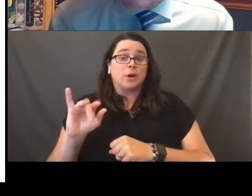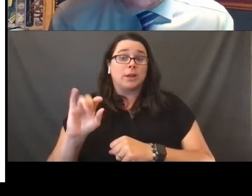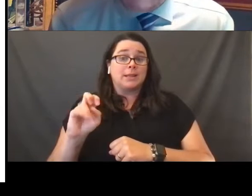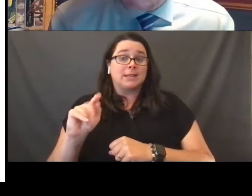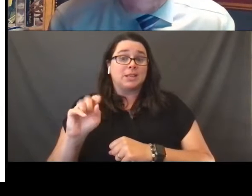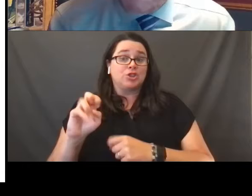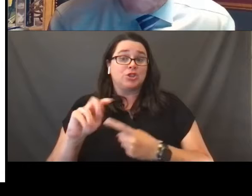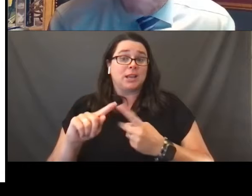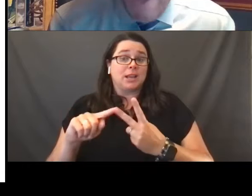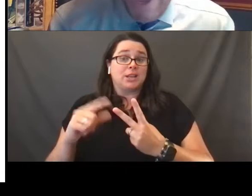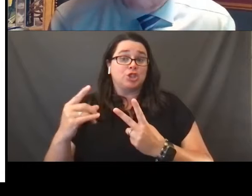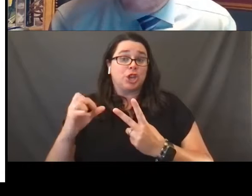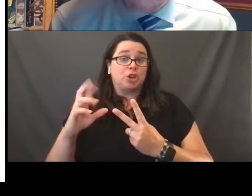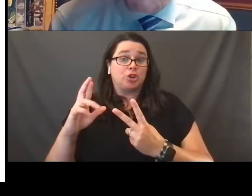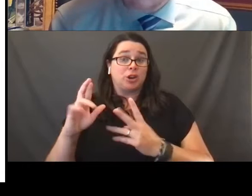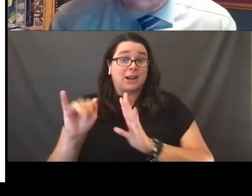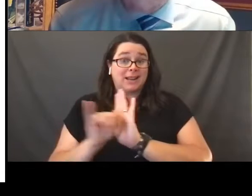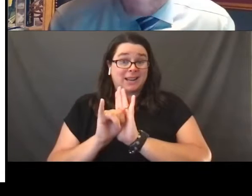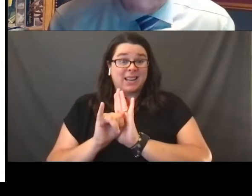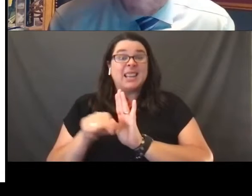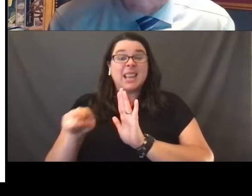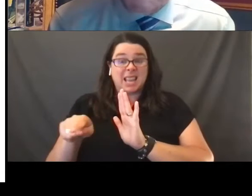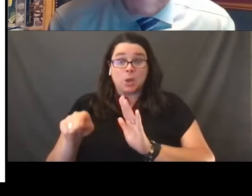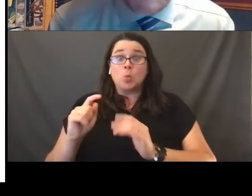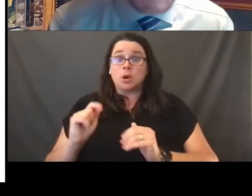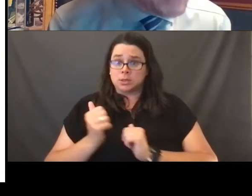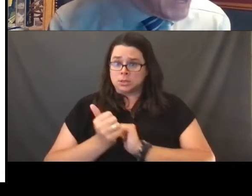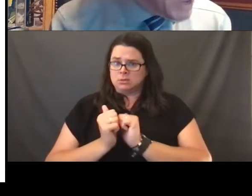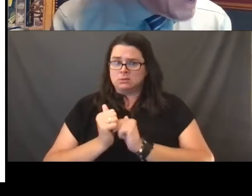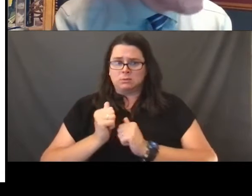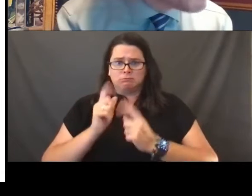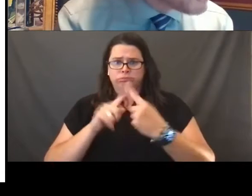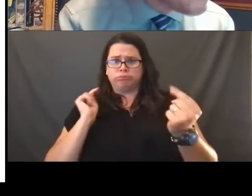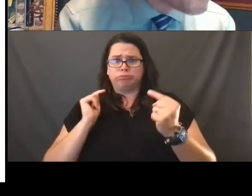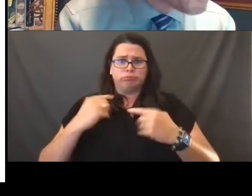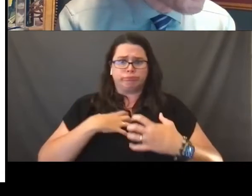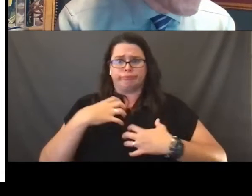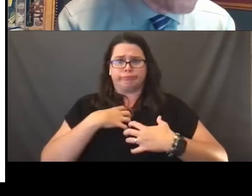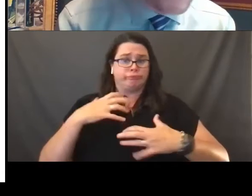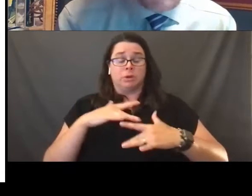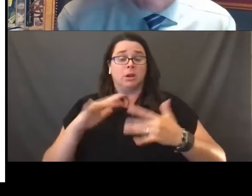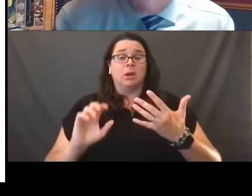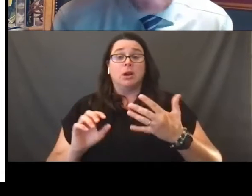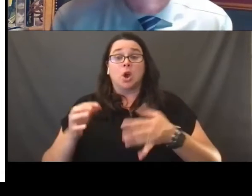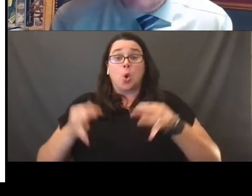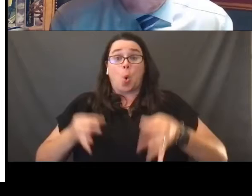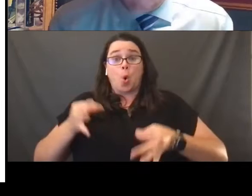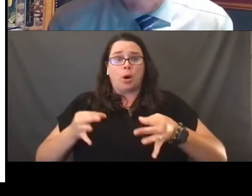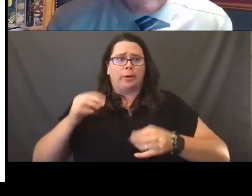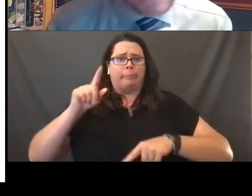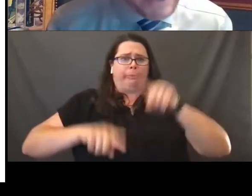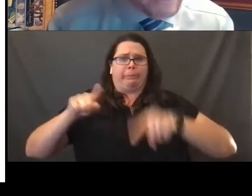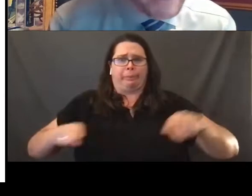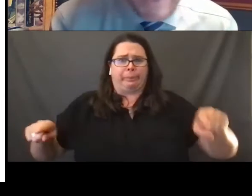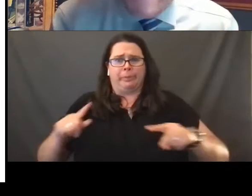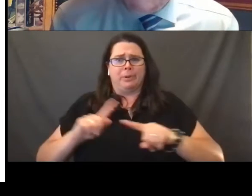It was a contested issue and lower courts had gone in all directions. Amy Stevens herself has an amazing story to tell.